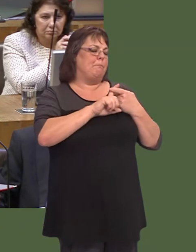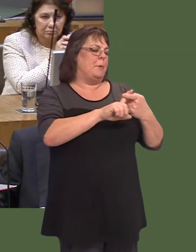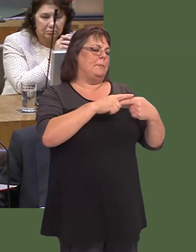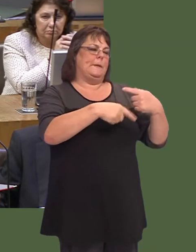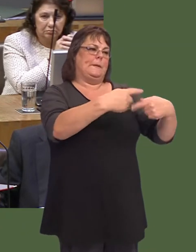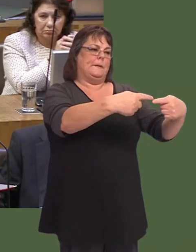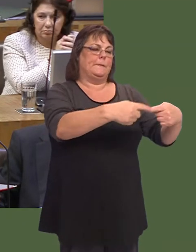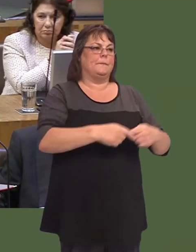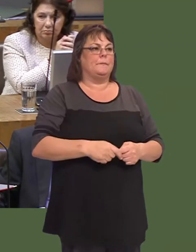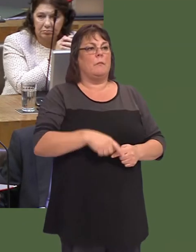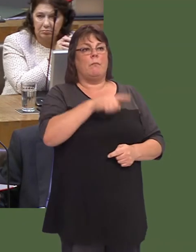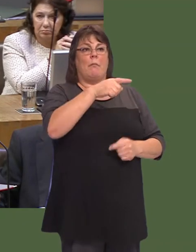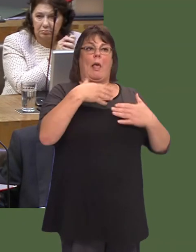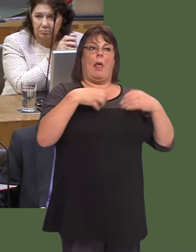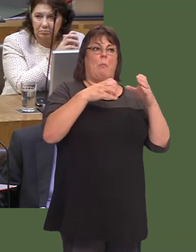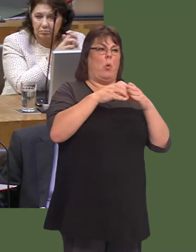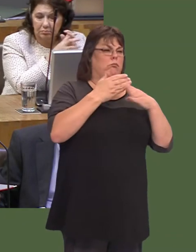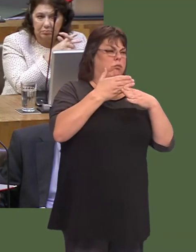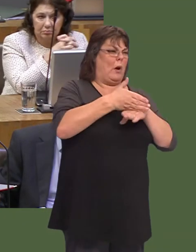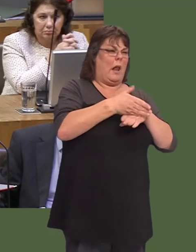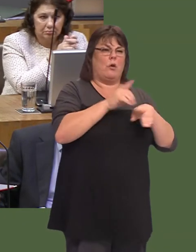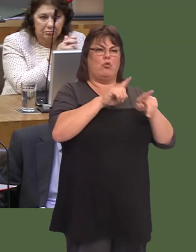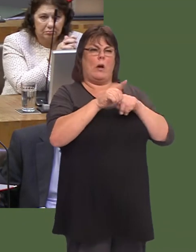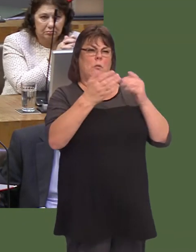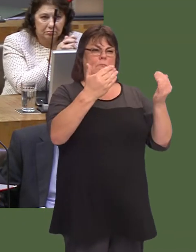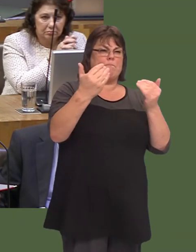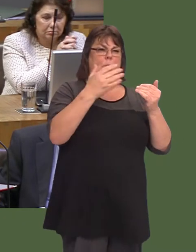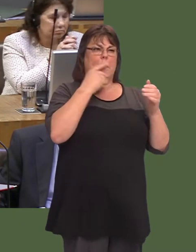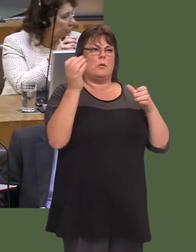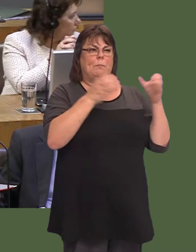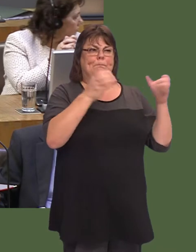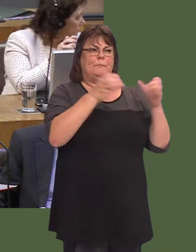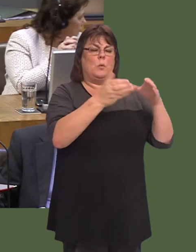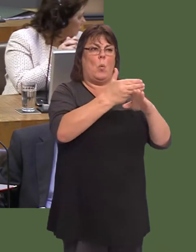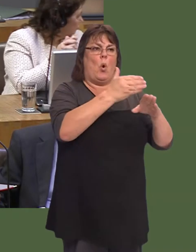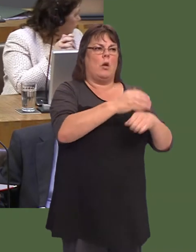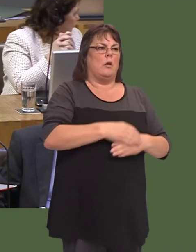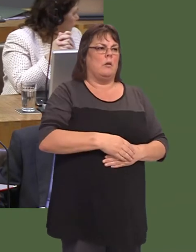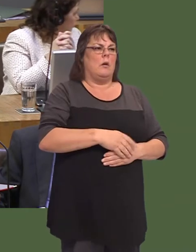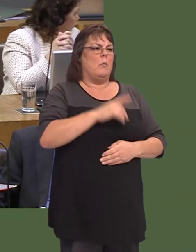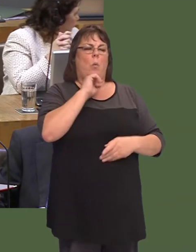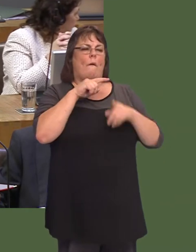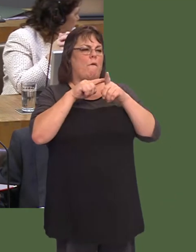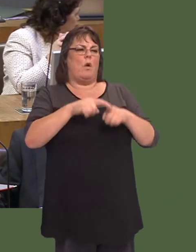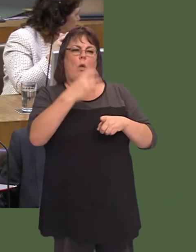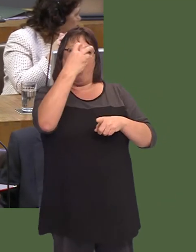Beth sydd ddim yn mynd i ddigwydd yw nad ydym yn mynd i fynd yn Ùl iír hen fodel a oedd yno. Nid felly ddywedodd y coleg brenhinol.